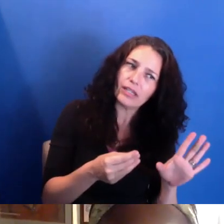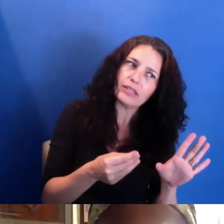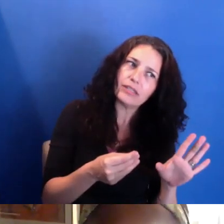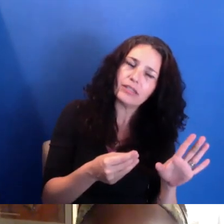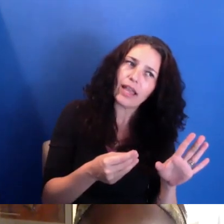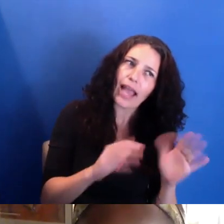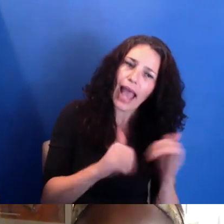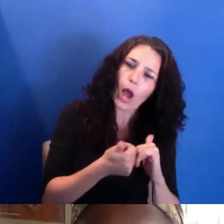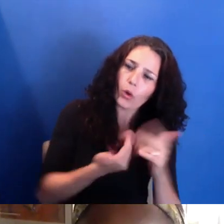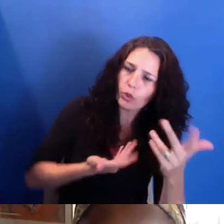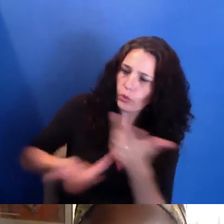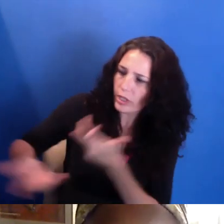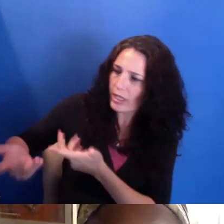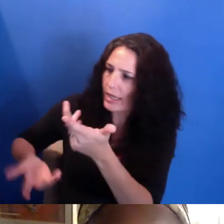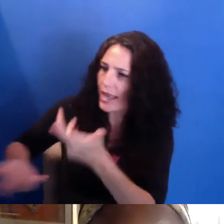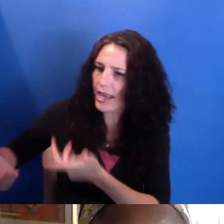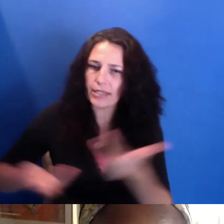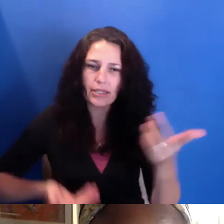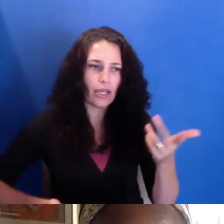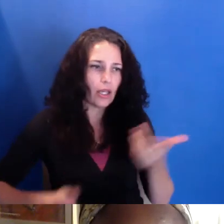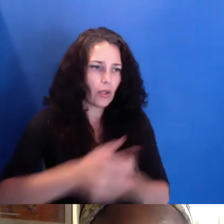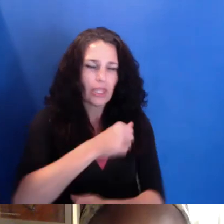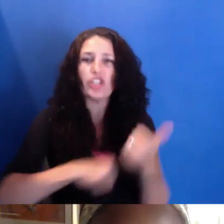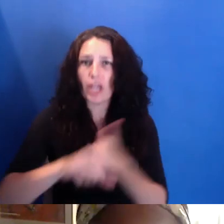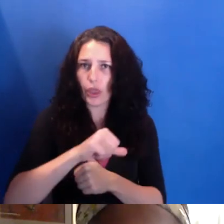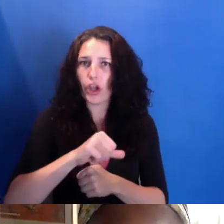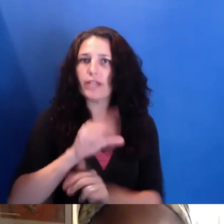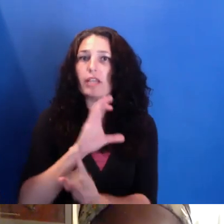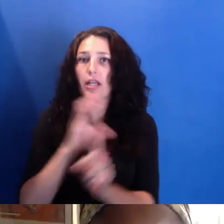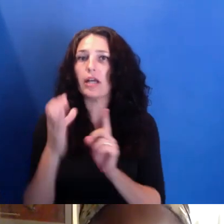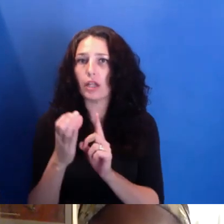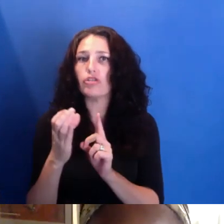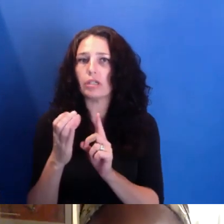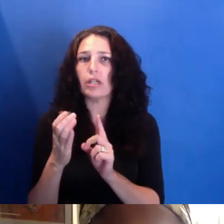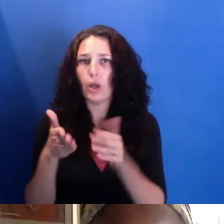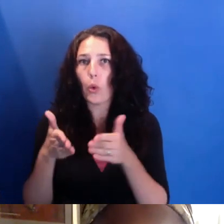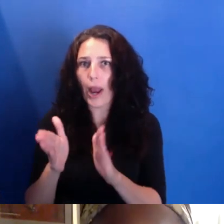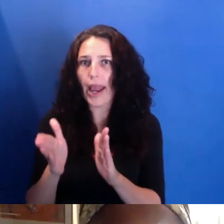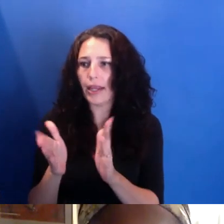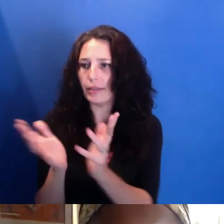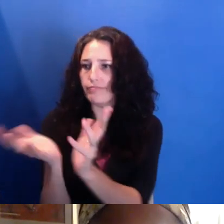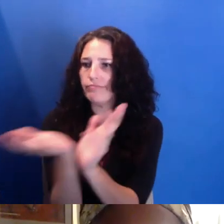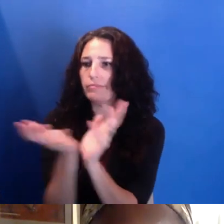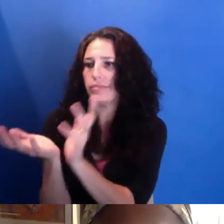and it's a cultural form that-- that-- that we understand.